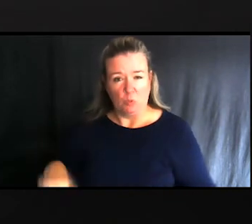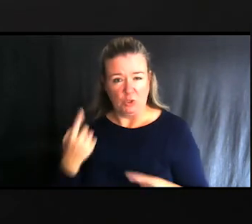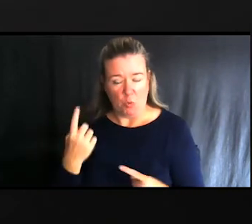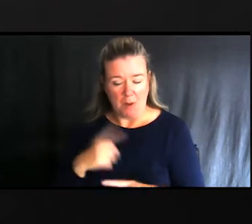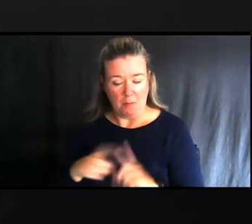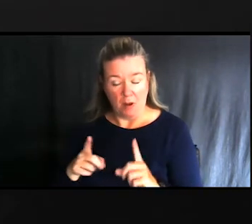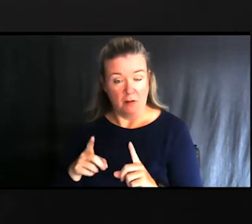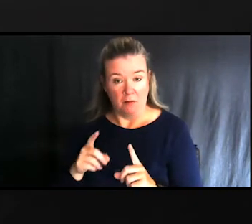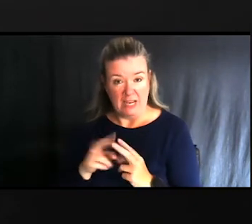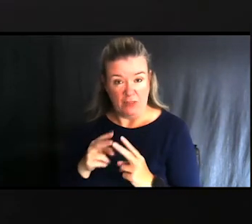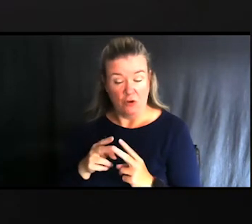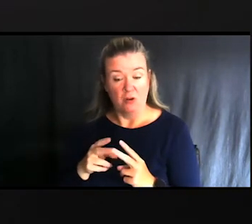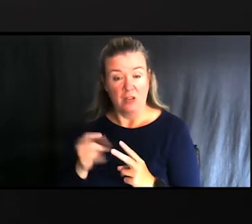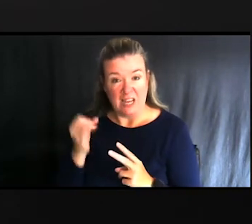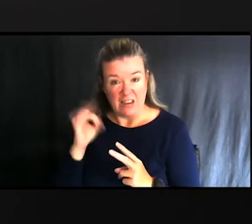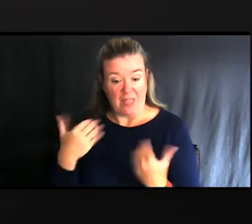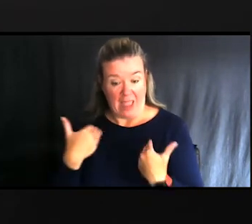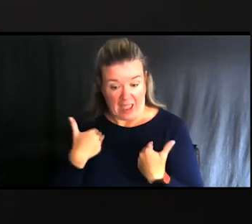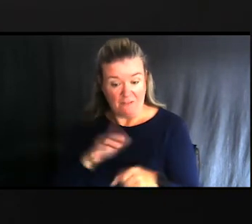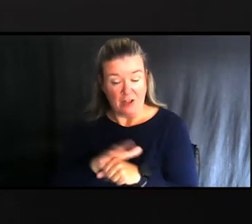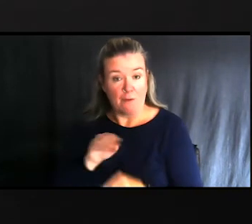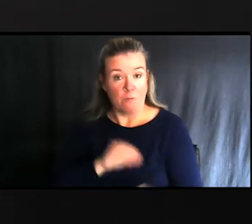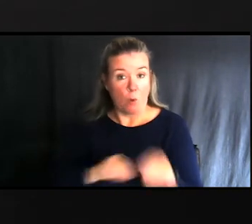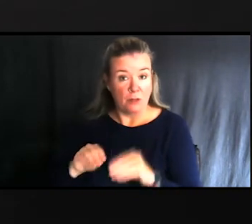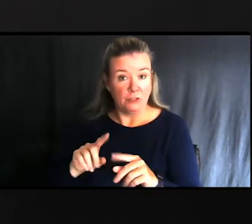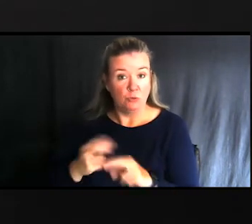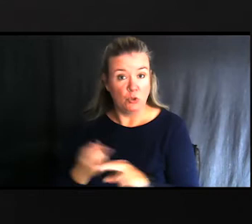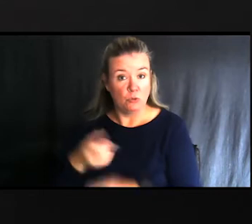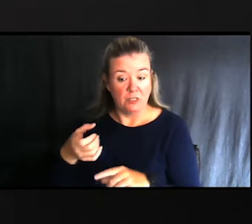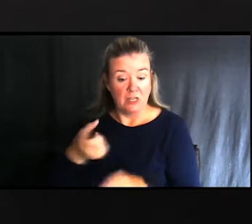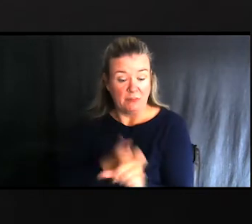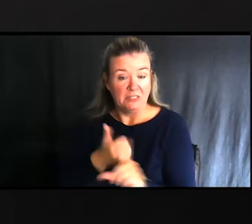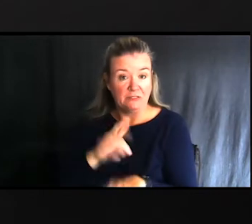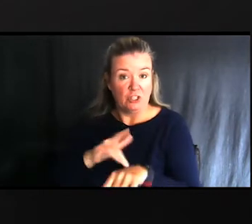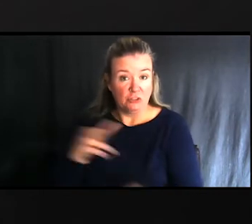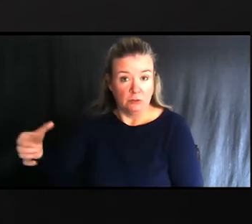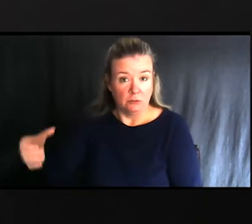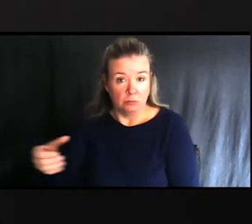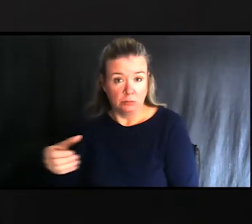so if they have enough mobility they can use the joystick to zero in on the target whether we're target shooting or hunting.